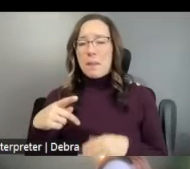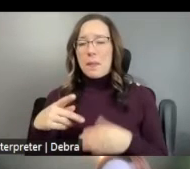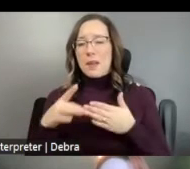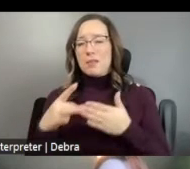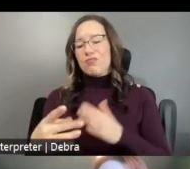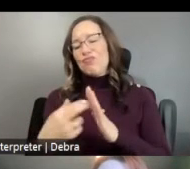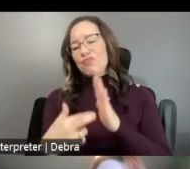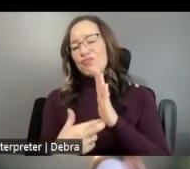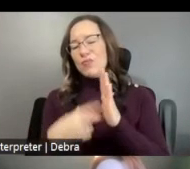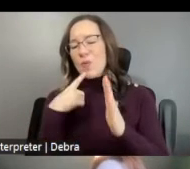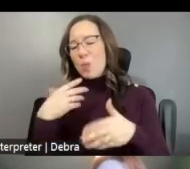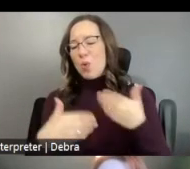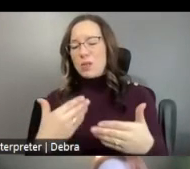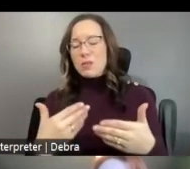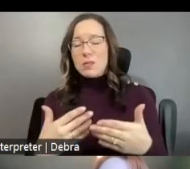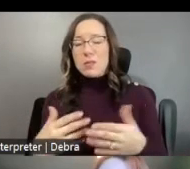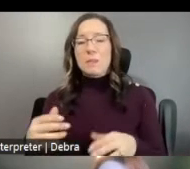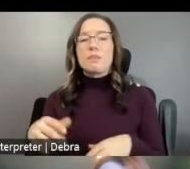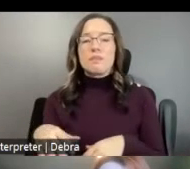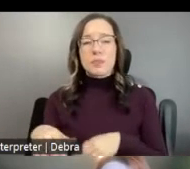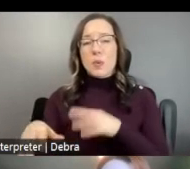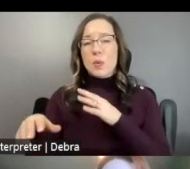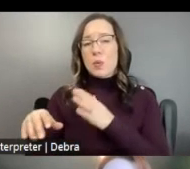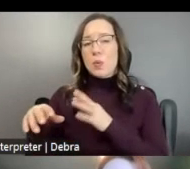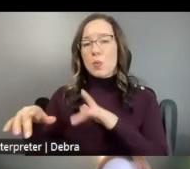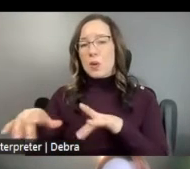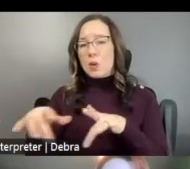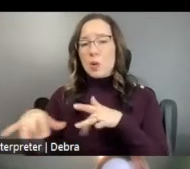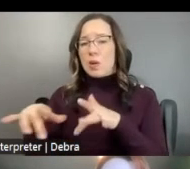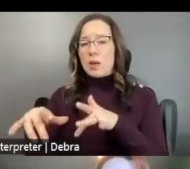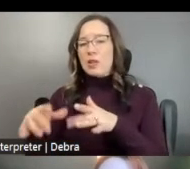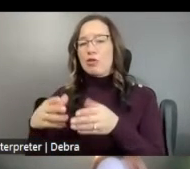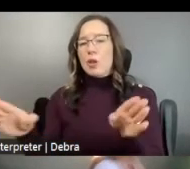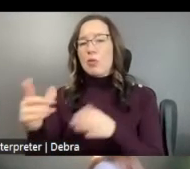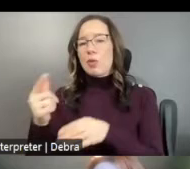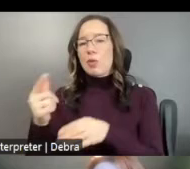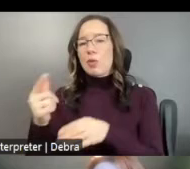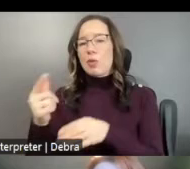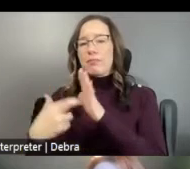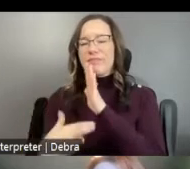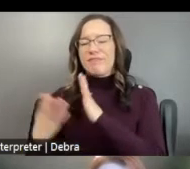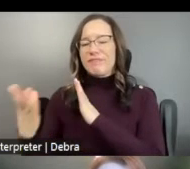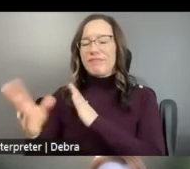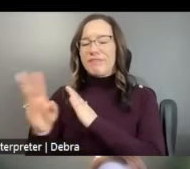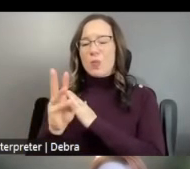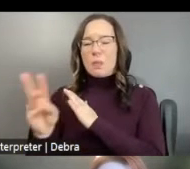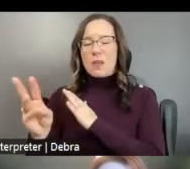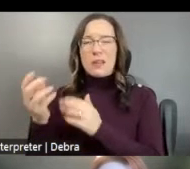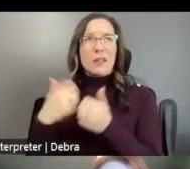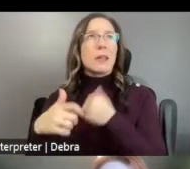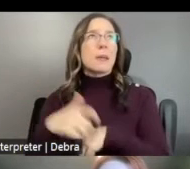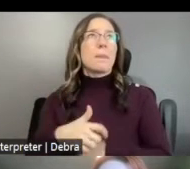YOU CAN ACCESS THE RECORDING OF THE GENERAL GAP GUIDELINES WEBINAR ON OUR WEBSITE AT ANY TIME.